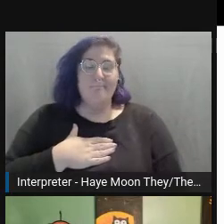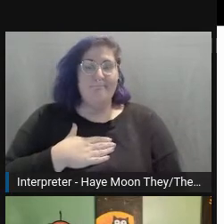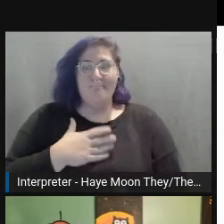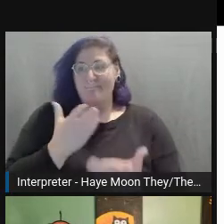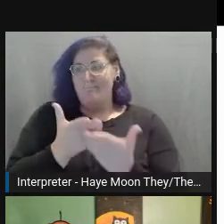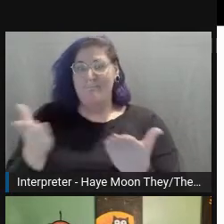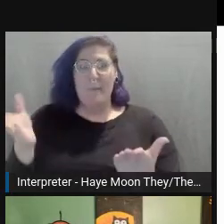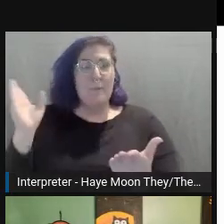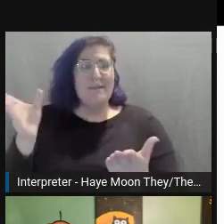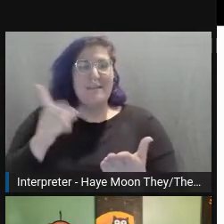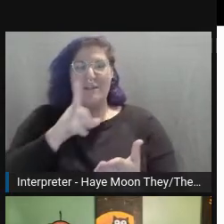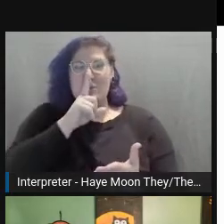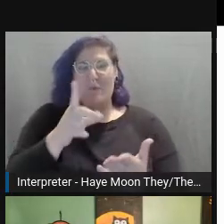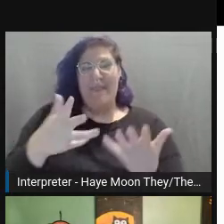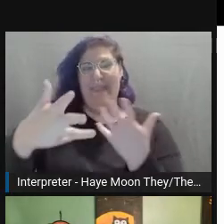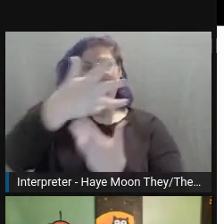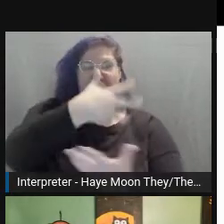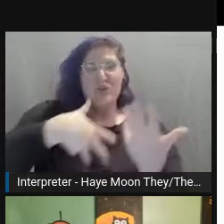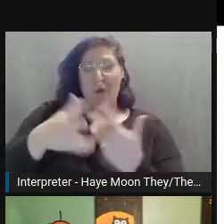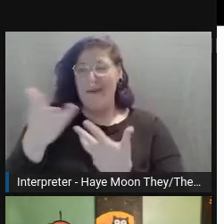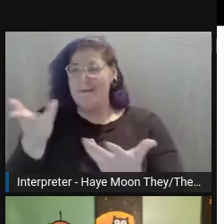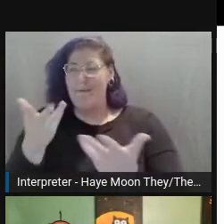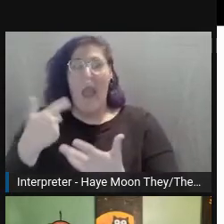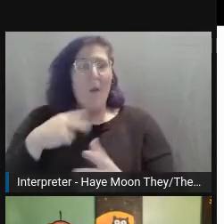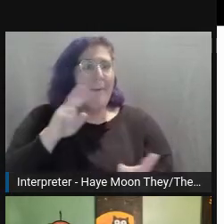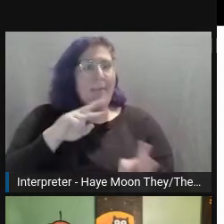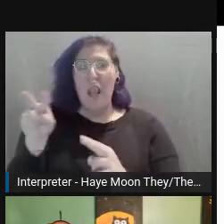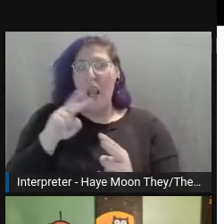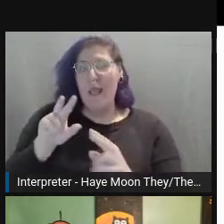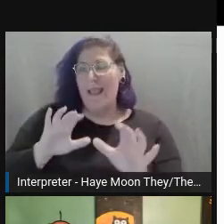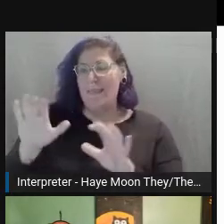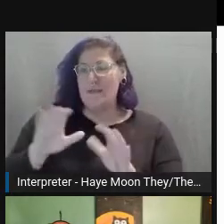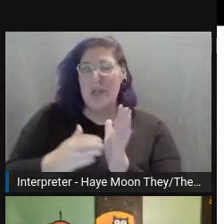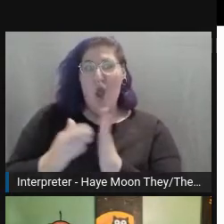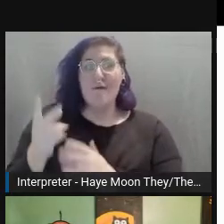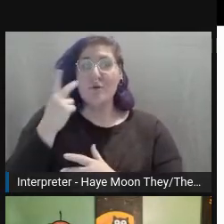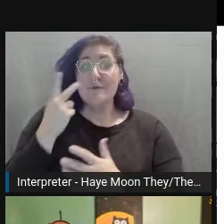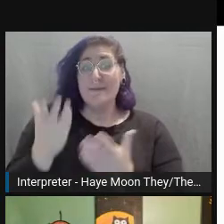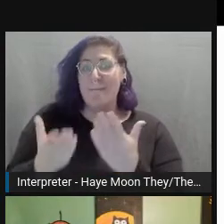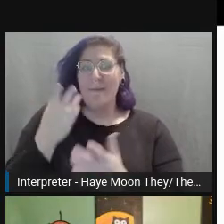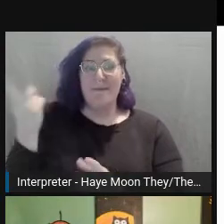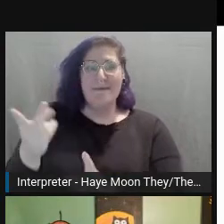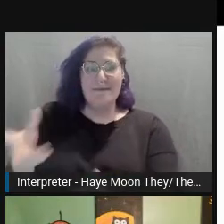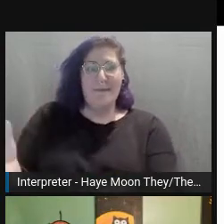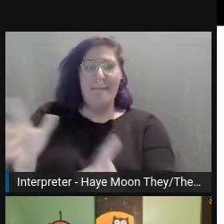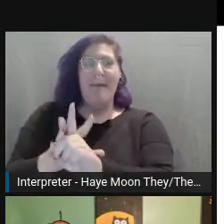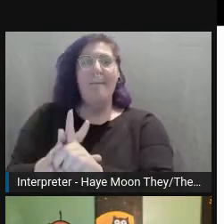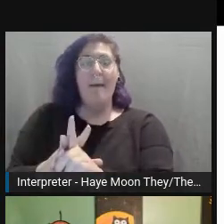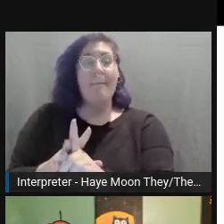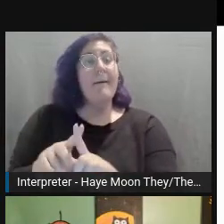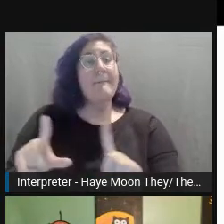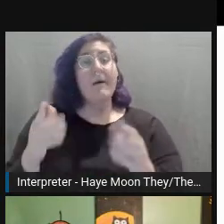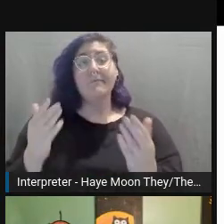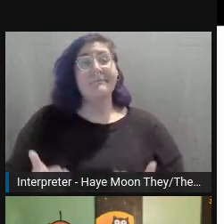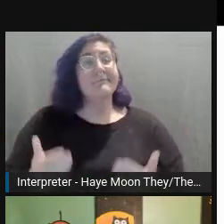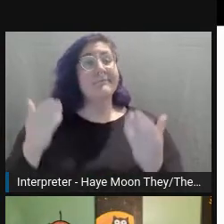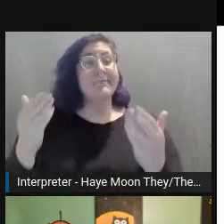o I will be looking at the chat quite often to see if I'm able to see anything pop up, but please feel free to ask questions.